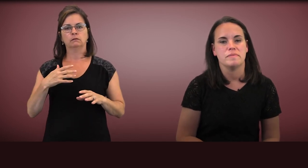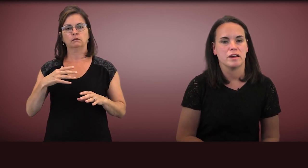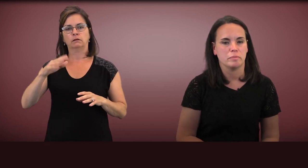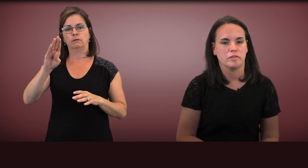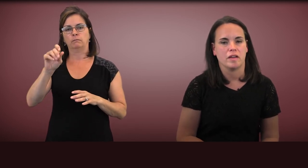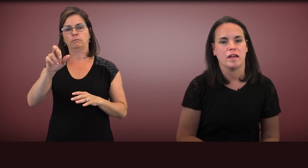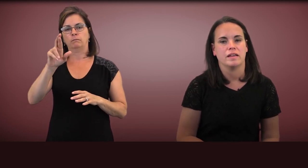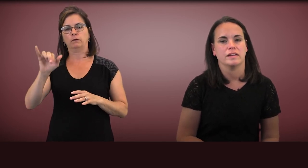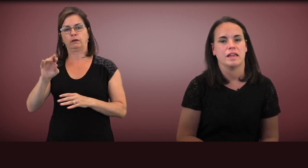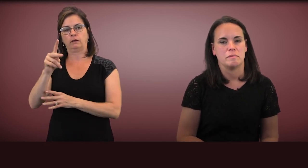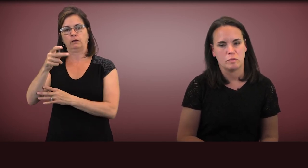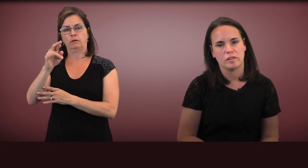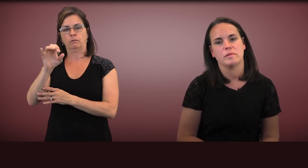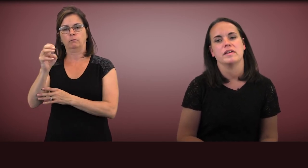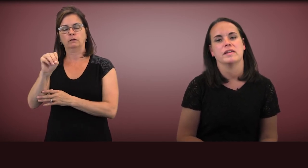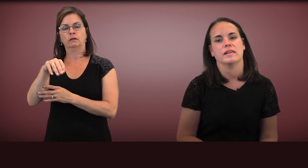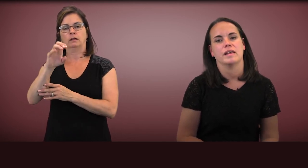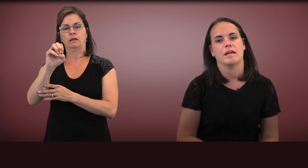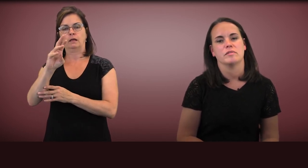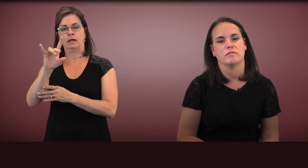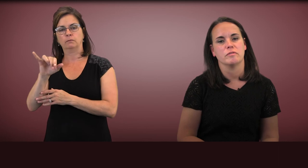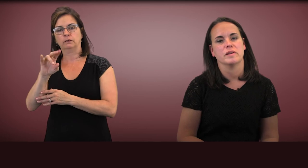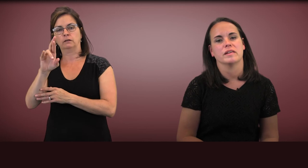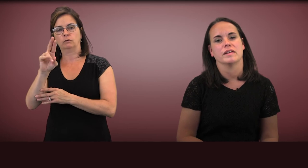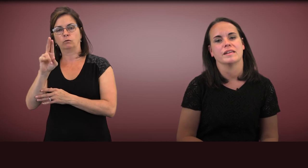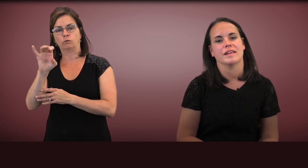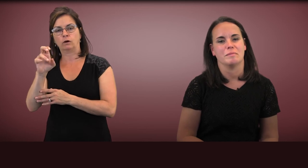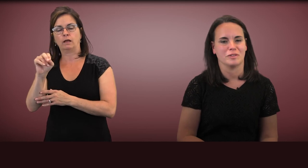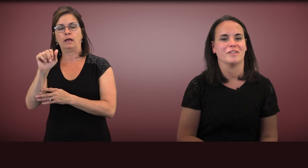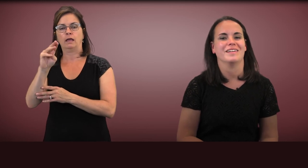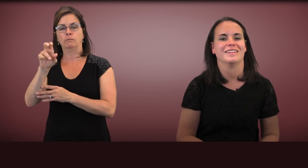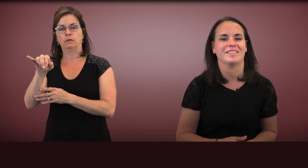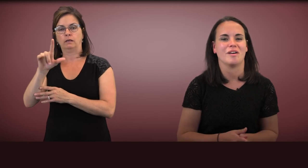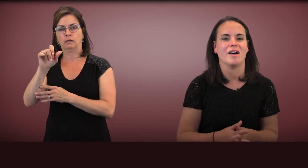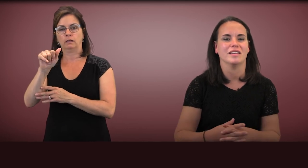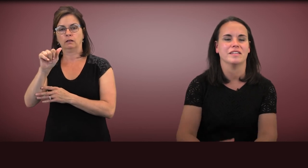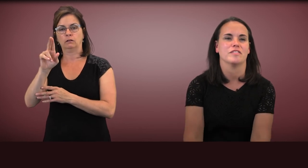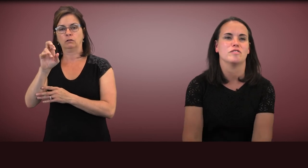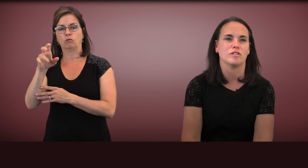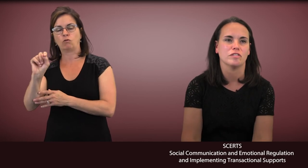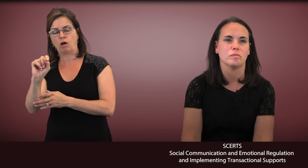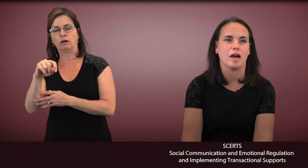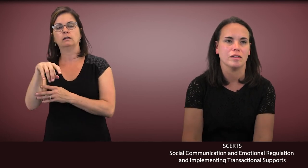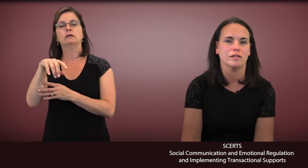Barry Prizant, Amy Wetherby, Emily Rubin and Amy Laurant is called the SCERTS Model,